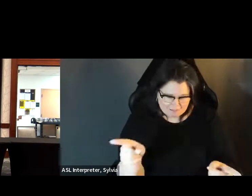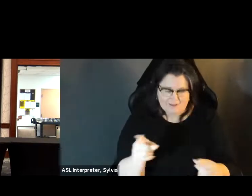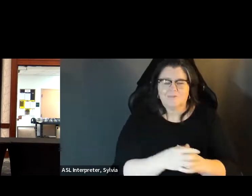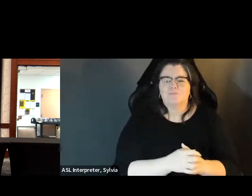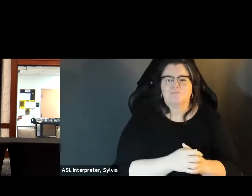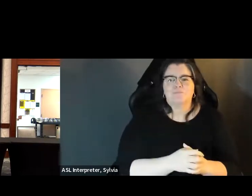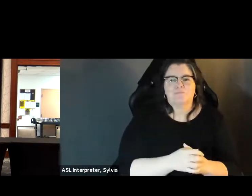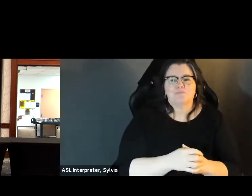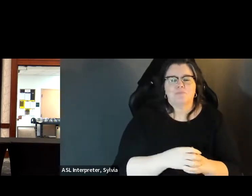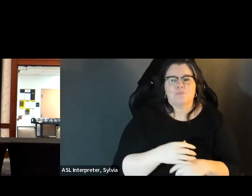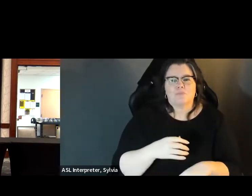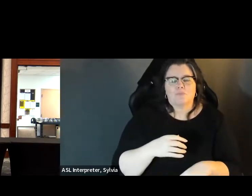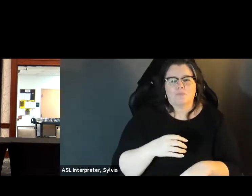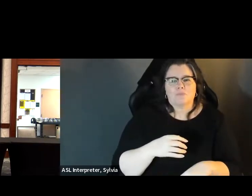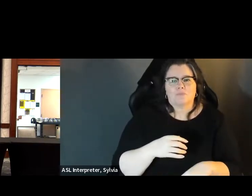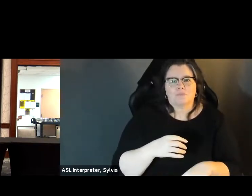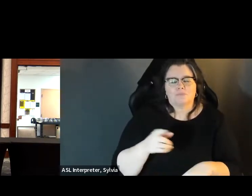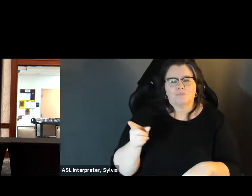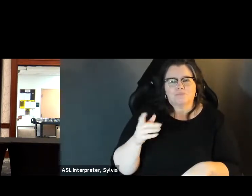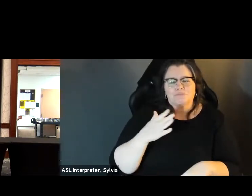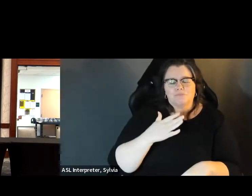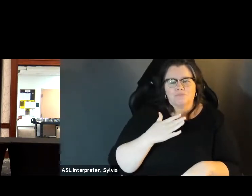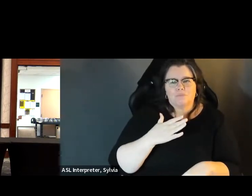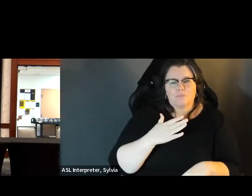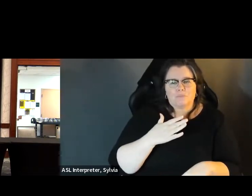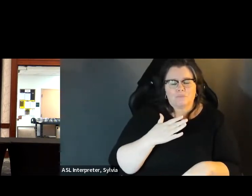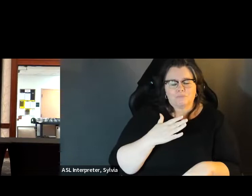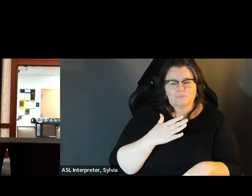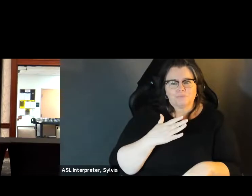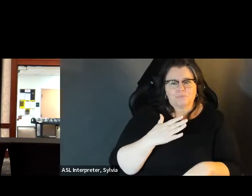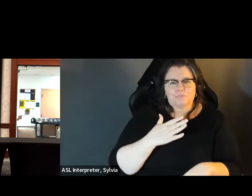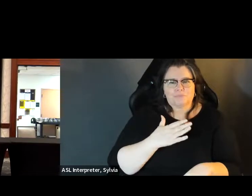importance of story telling. So I'm the daughter of a retired local public servant in critical care nurse. I'm